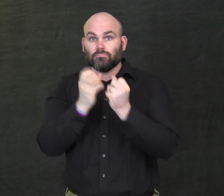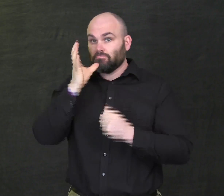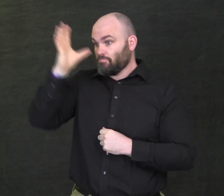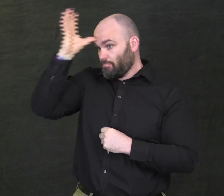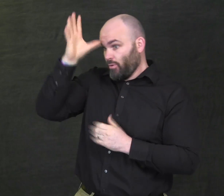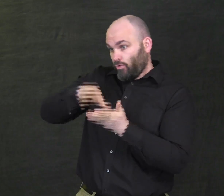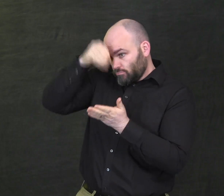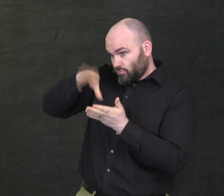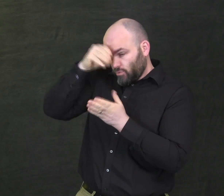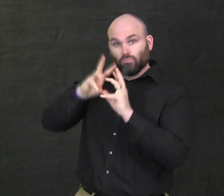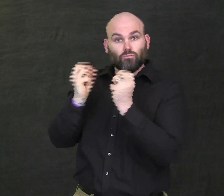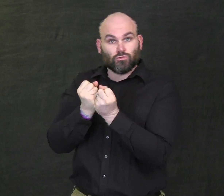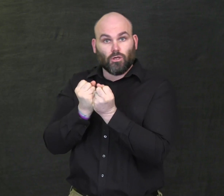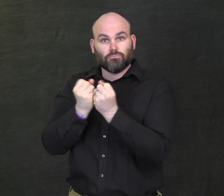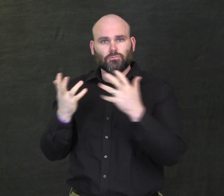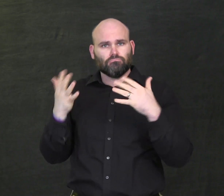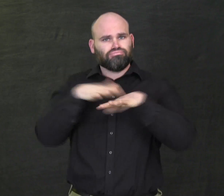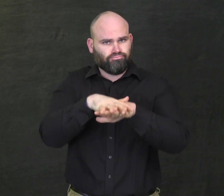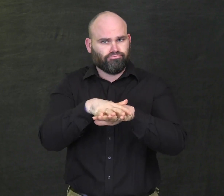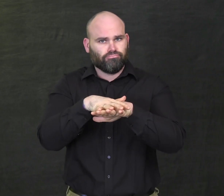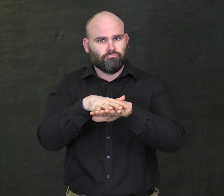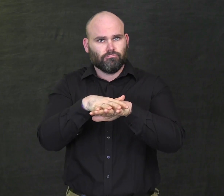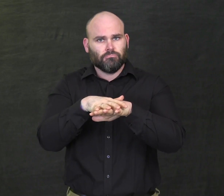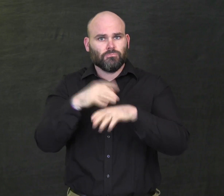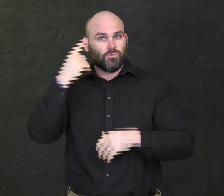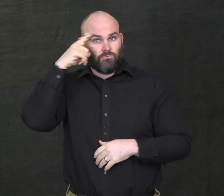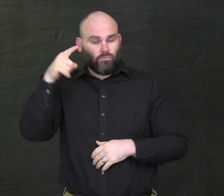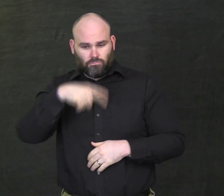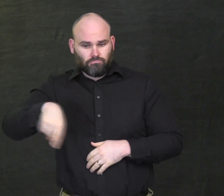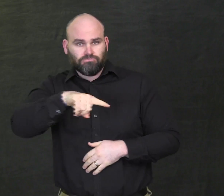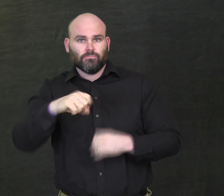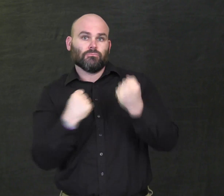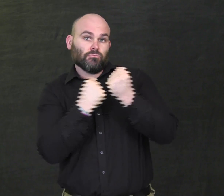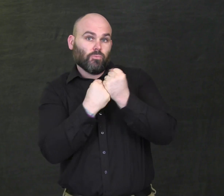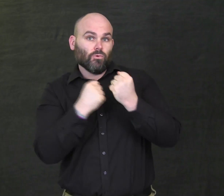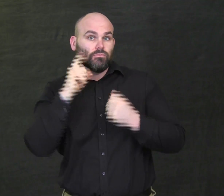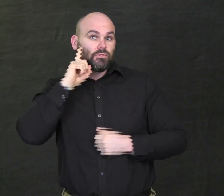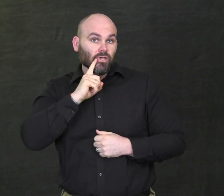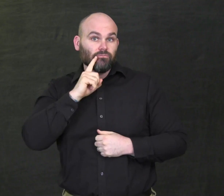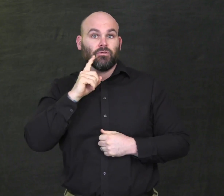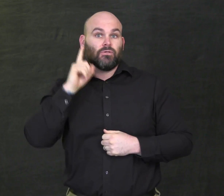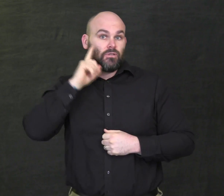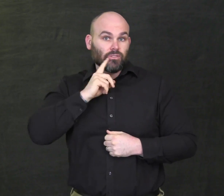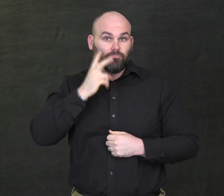for professional development and parent education in supporting students who are Deaf,